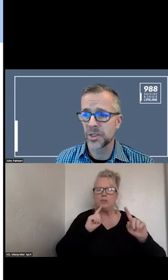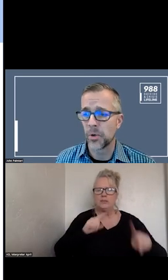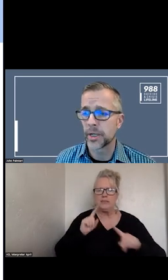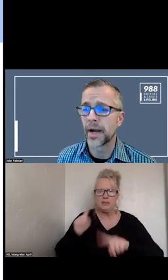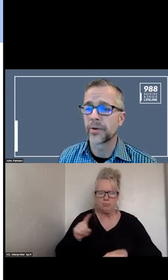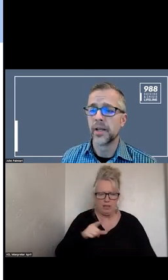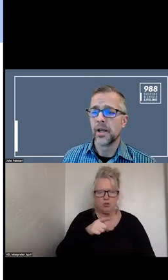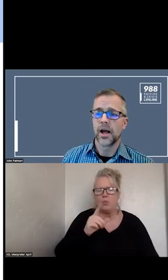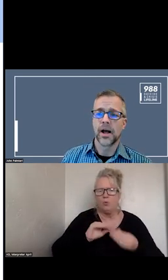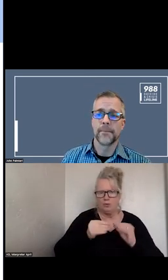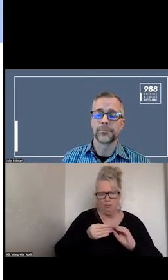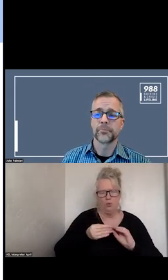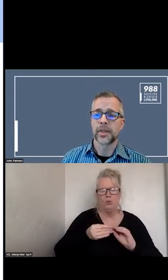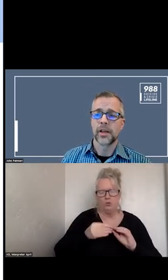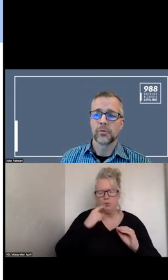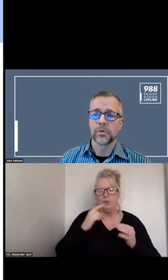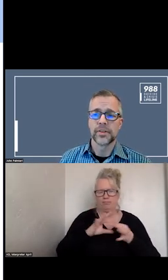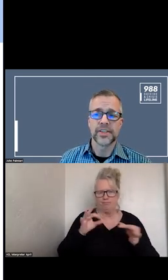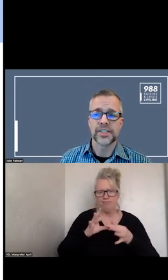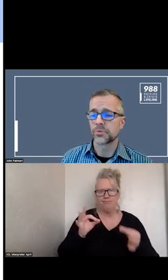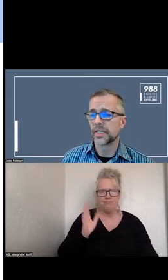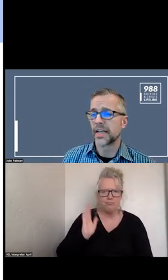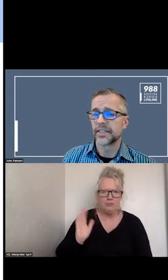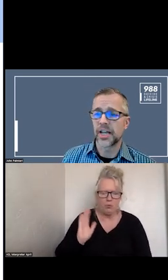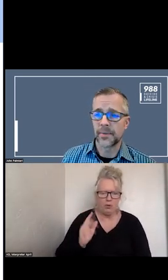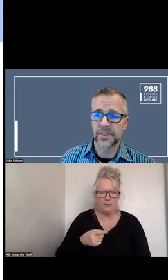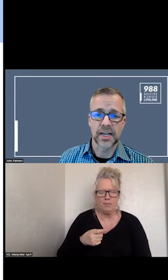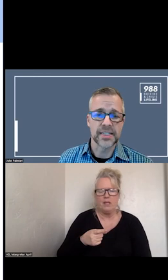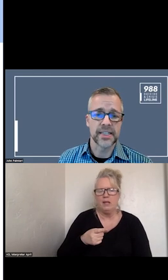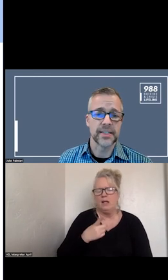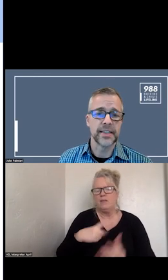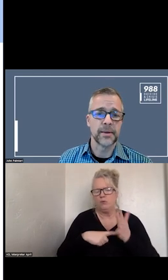HAVE SPOKEN ABOUT. THIS IS INTENDED TO EMPHASIZE THAT THE